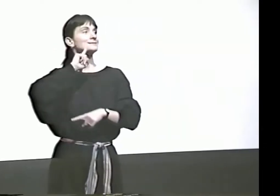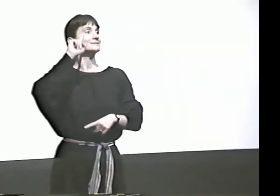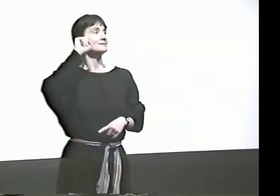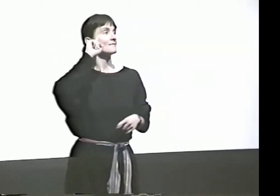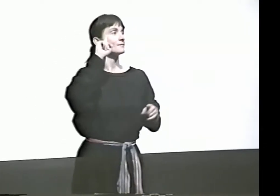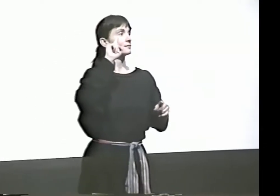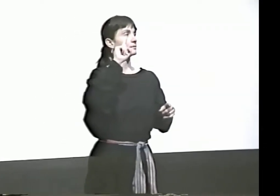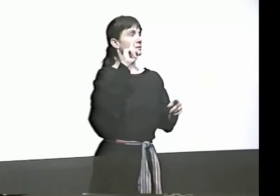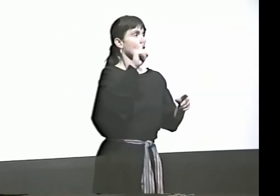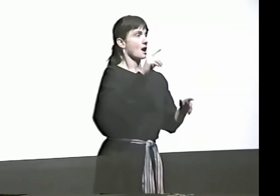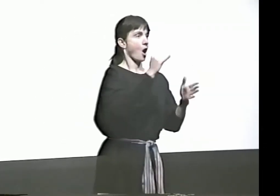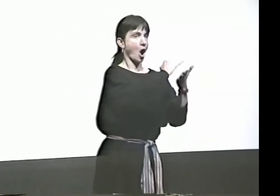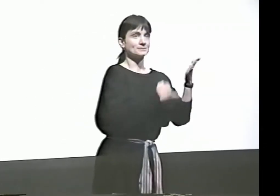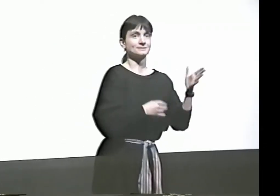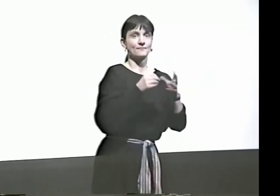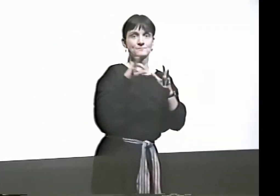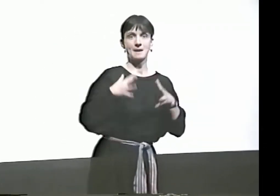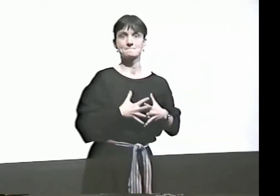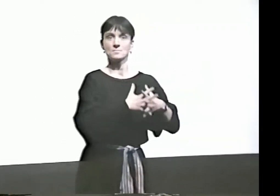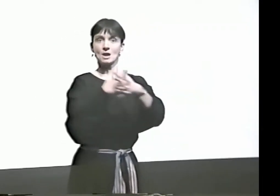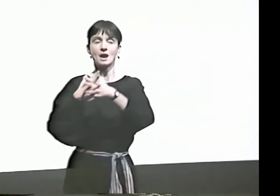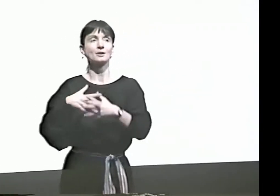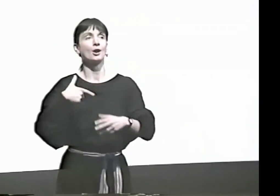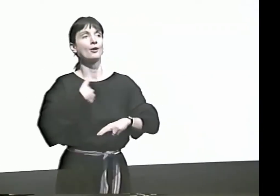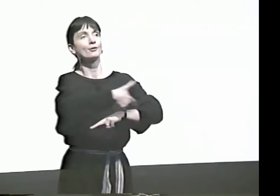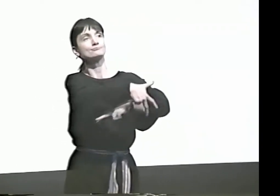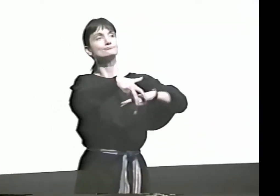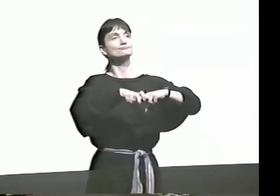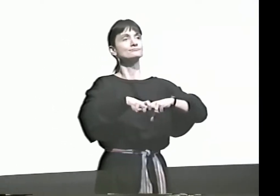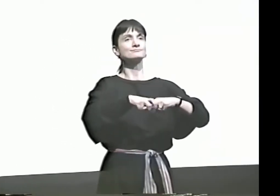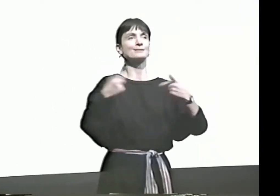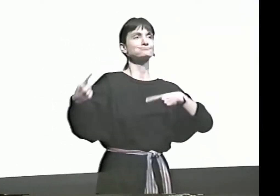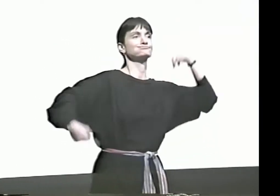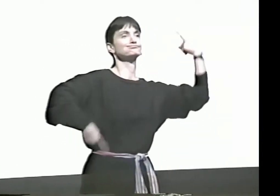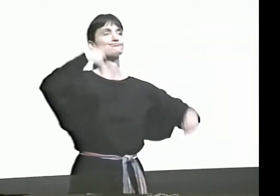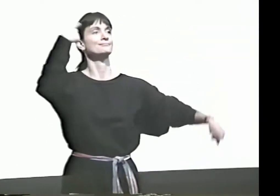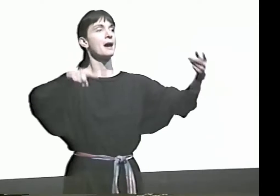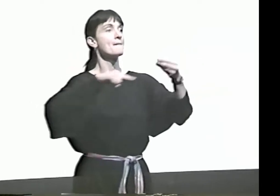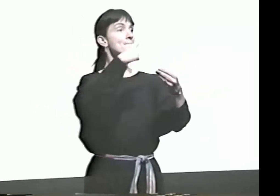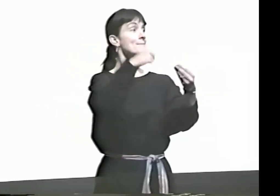I WENT TO DAA, THE DEAF ARTISTS OF AMERICA. THEY HAD A CONFERENCE, AND WE WERE SITTING AROUND